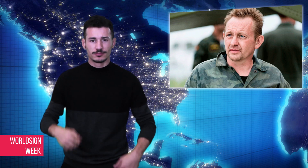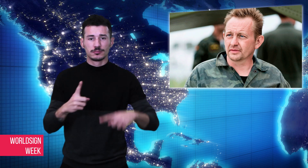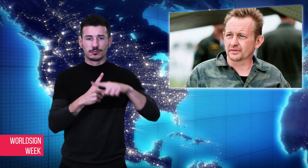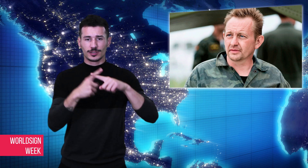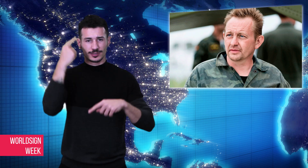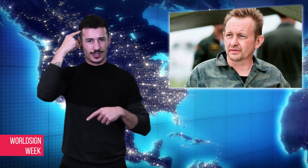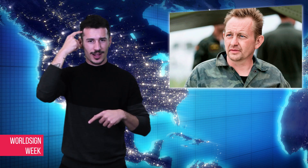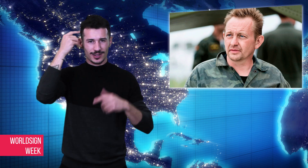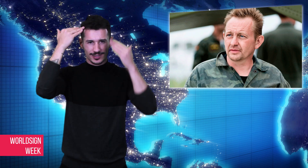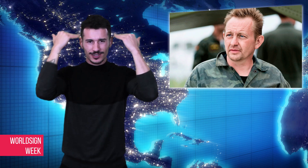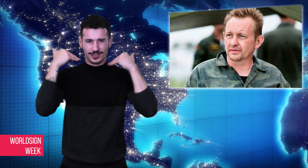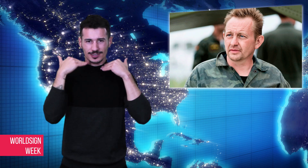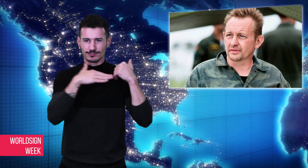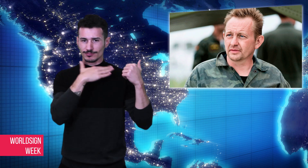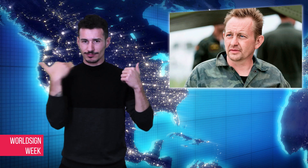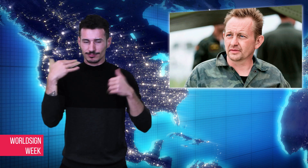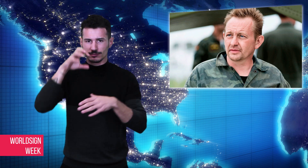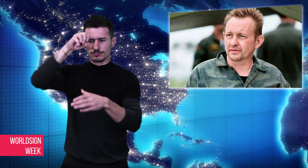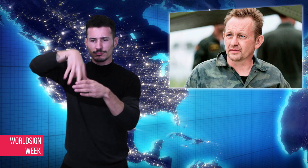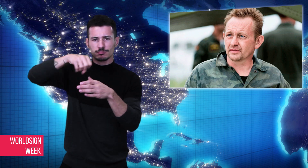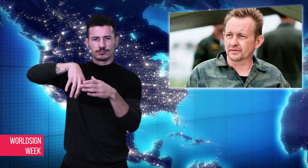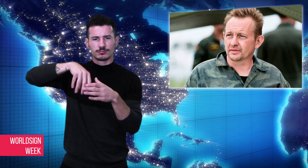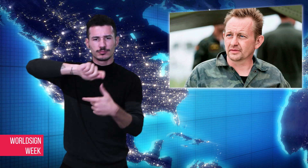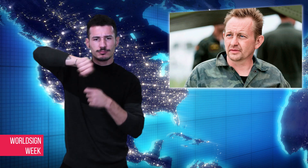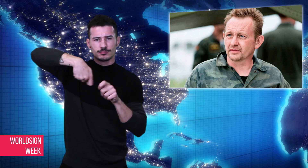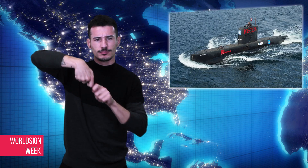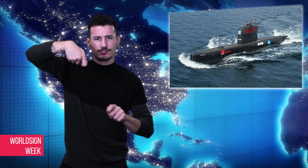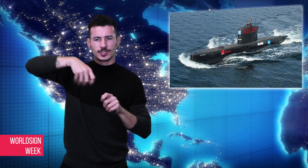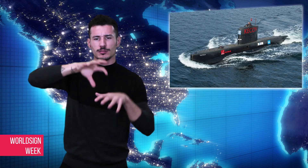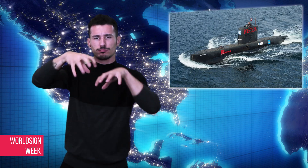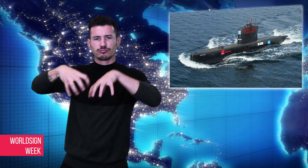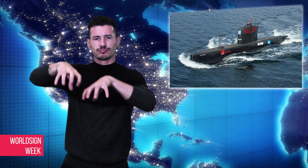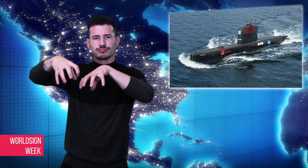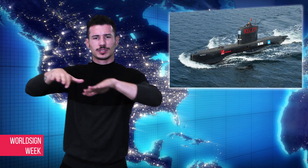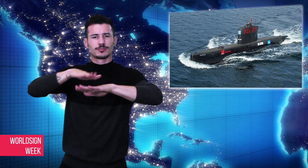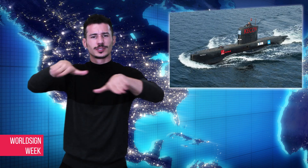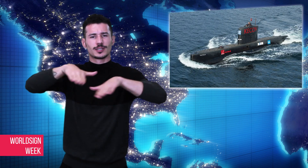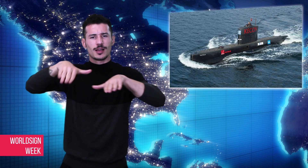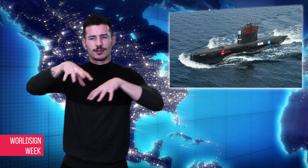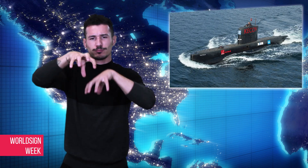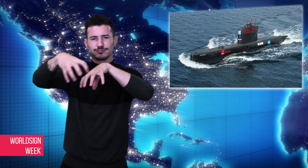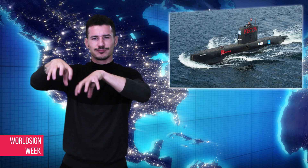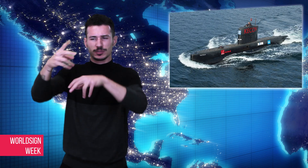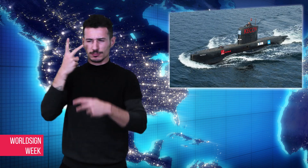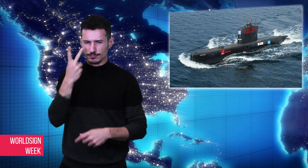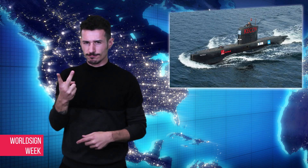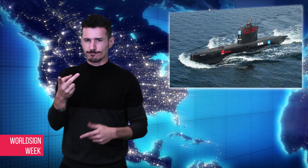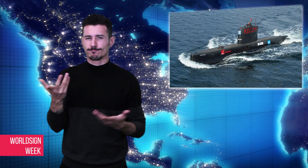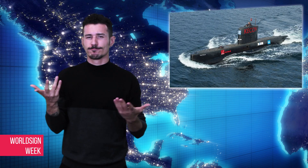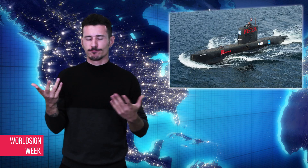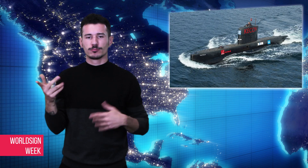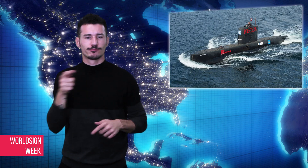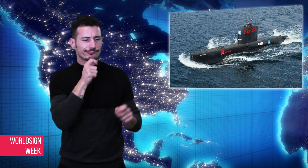first saying Wall had an accident onboard in his homemade submarine, and